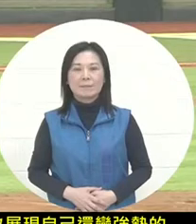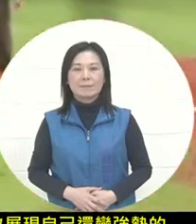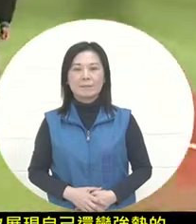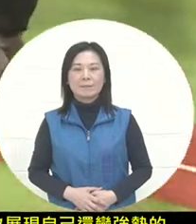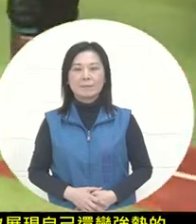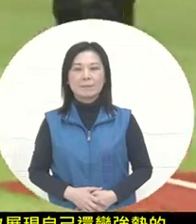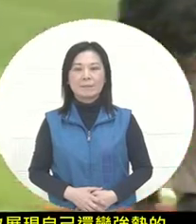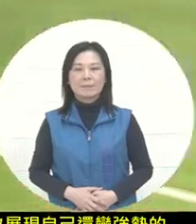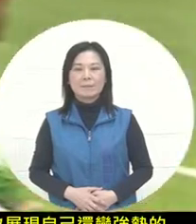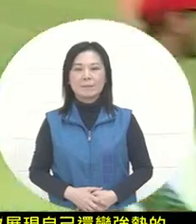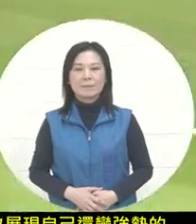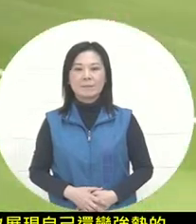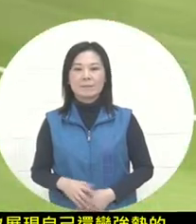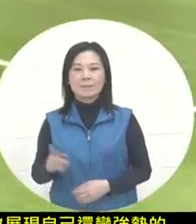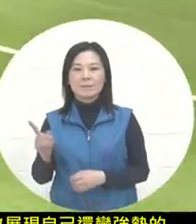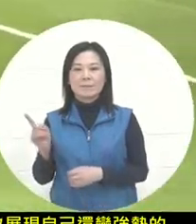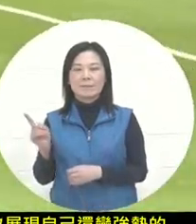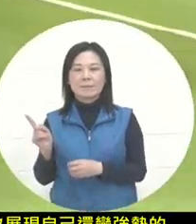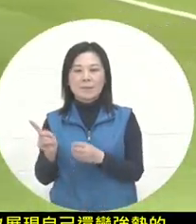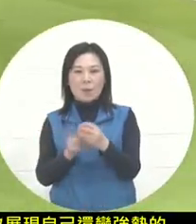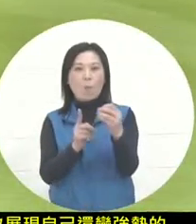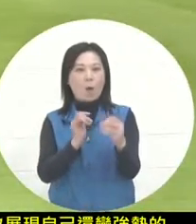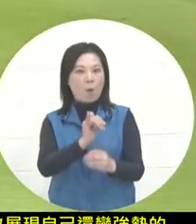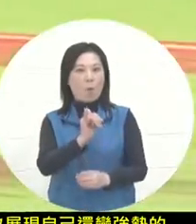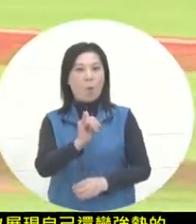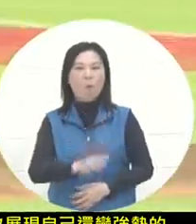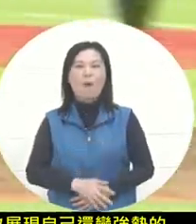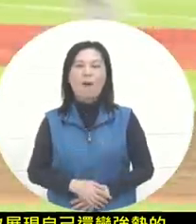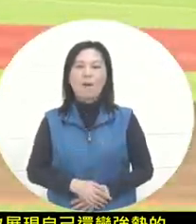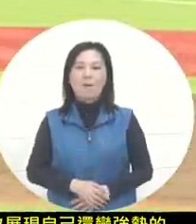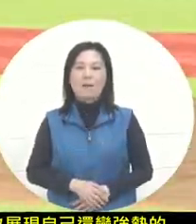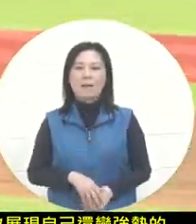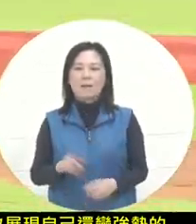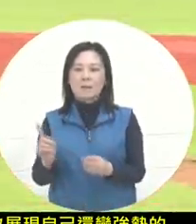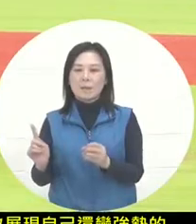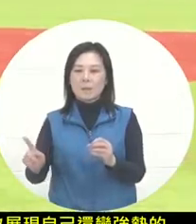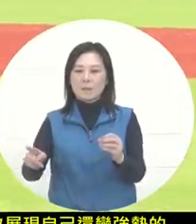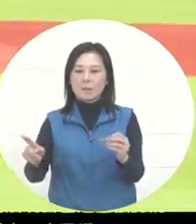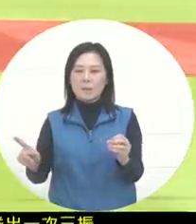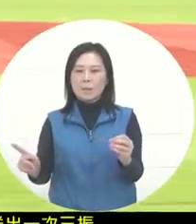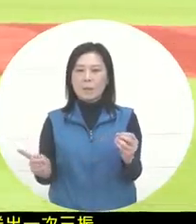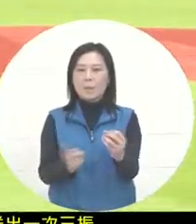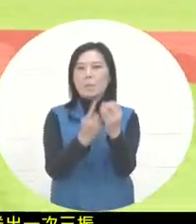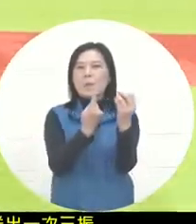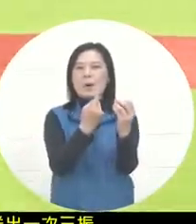This ball was played well by Kerida. A reverse rush ball directly penetrated the three-pointer.